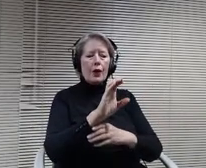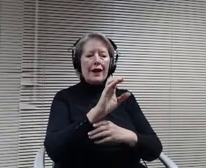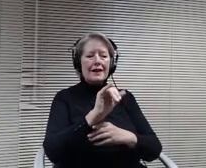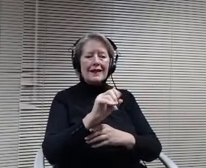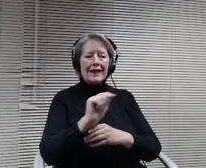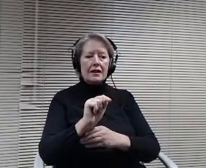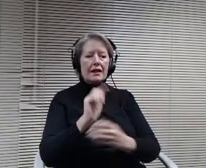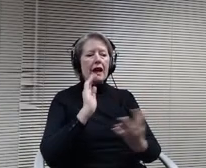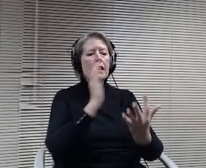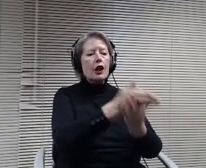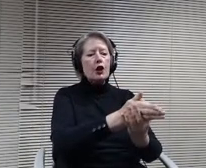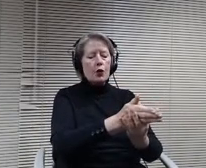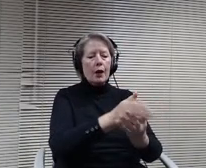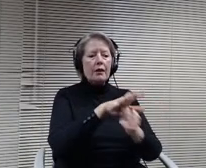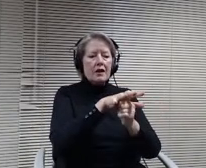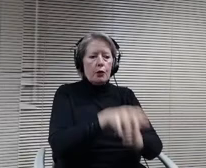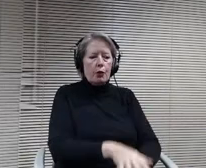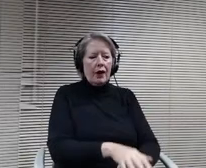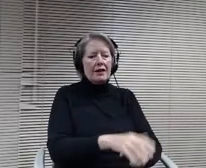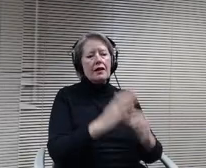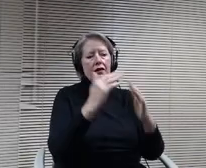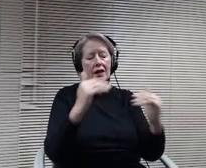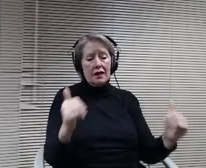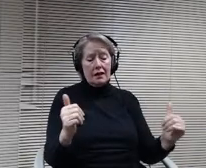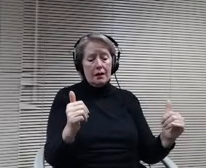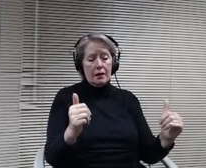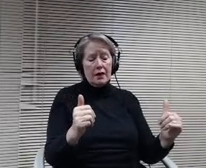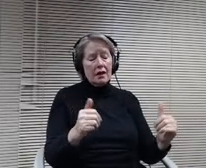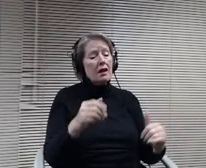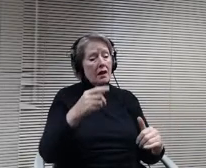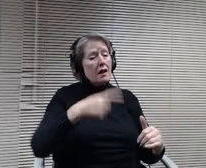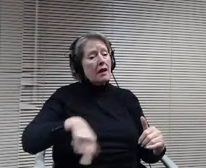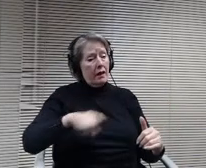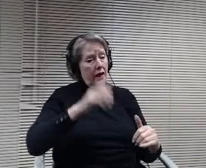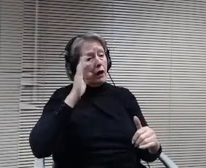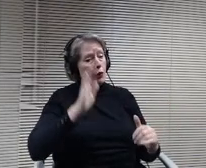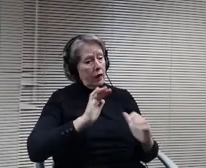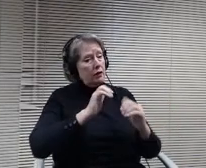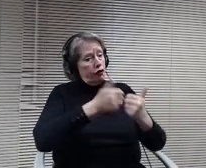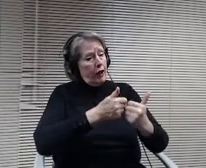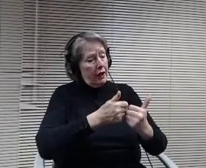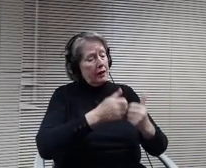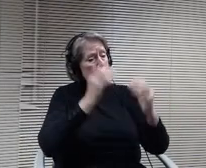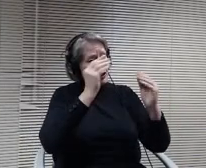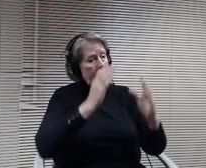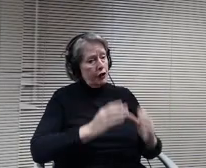systems you are upholding. They will challenge teachers in classrooms. Are you equipping your educators for these